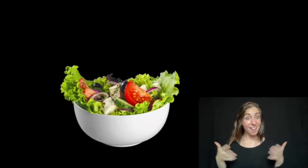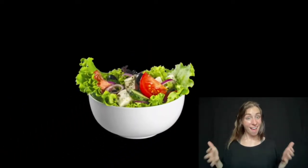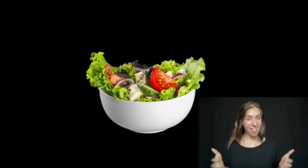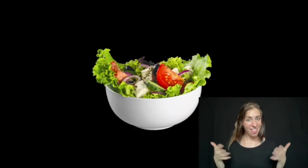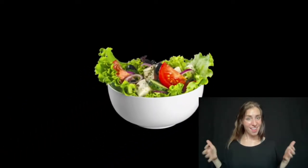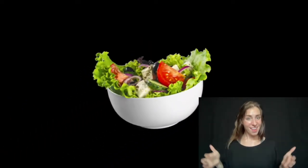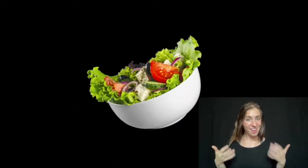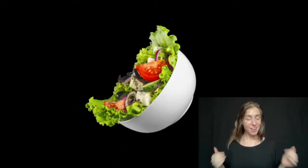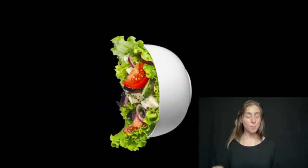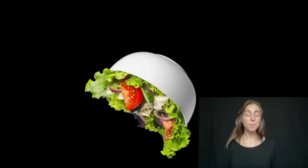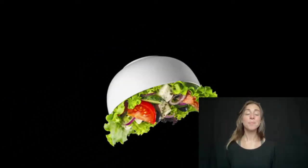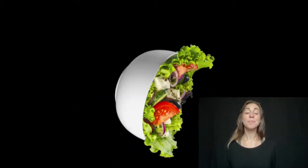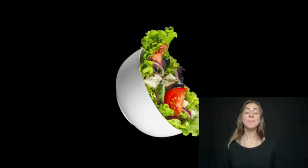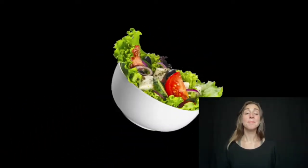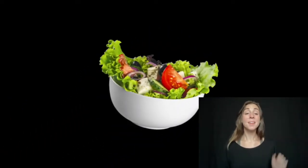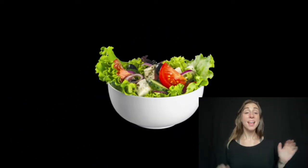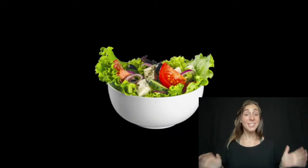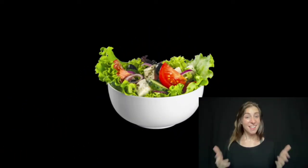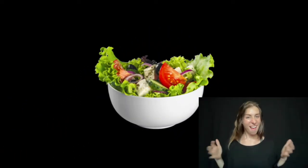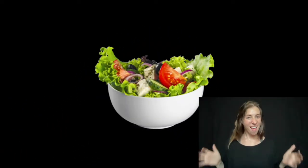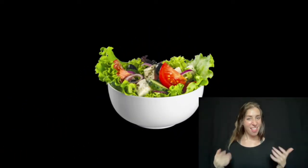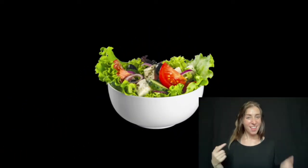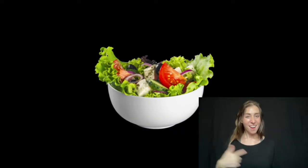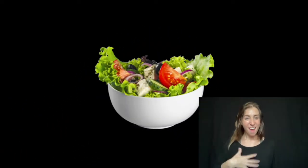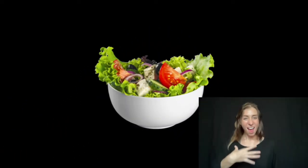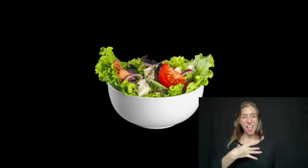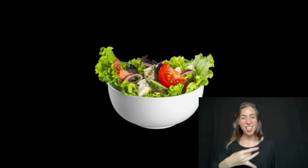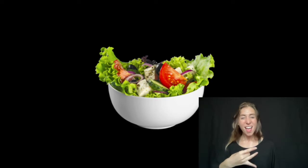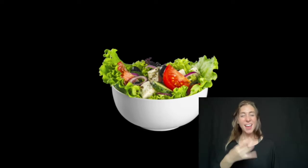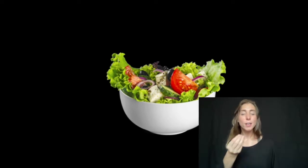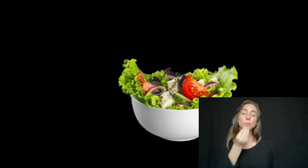I like to eat salad